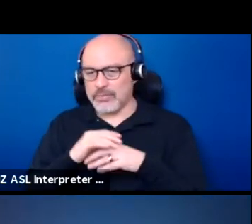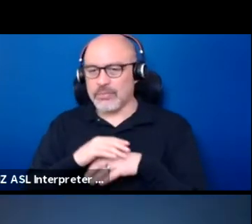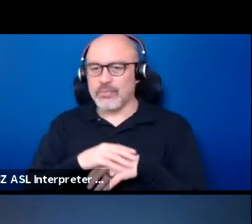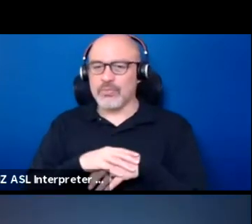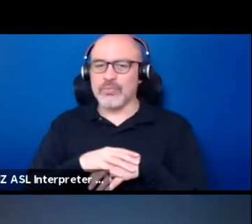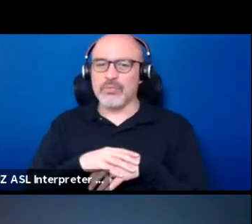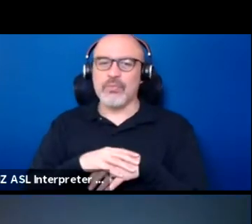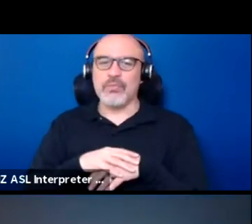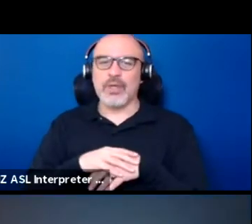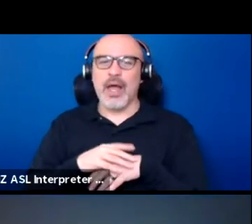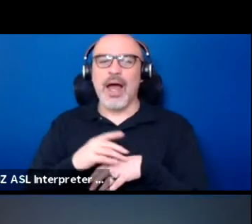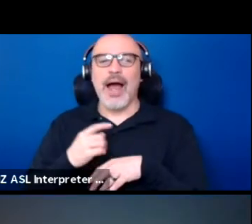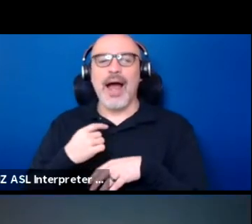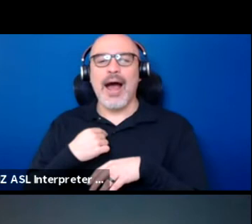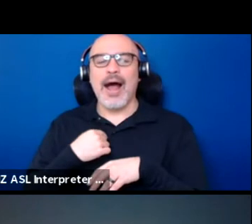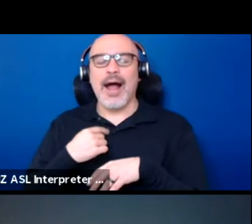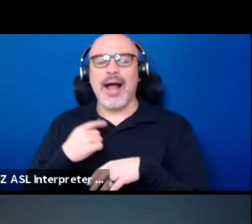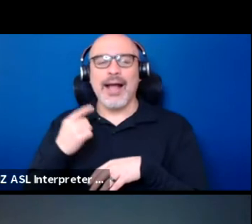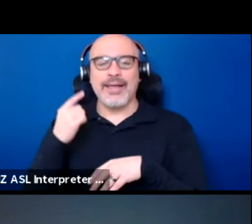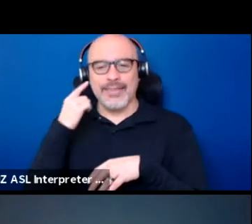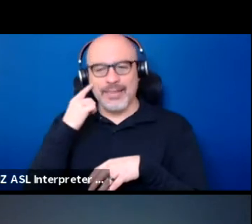I think what Fern was saying